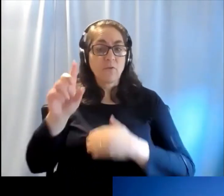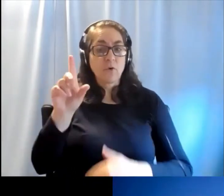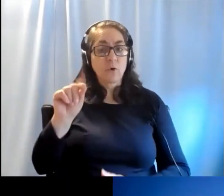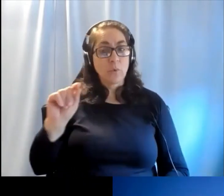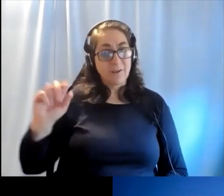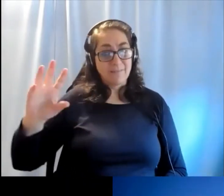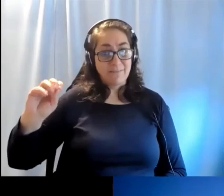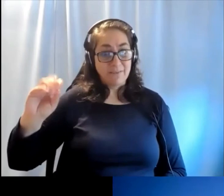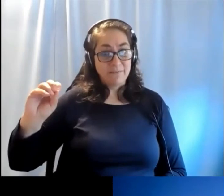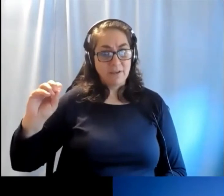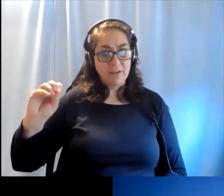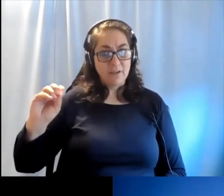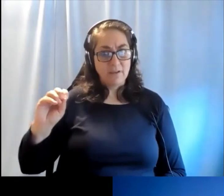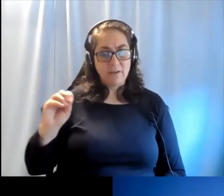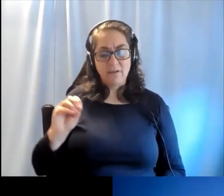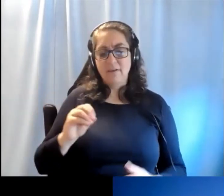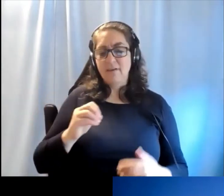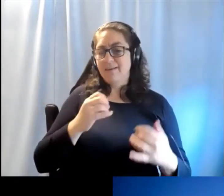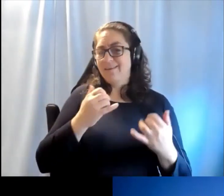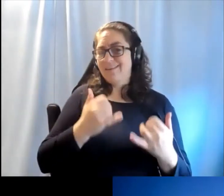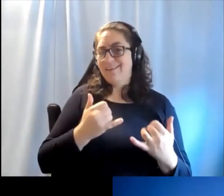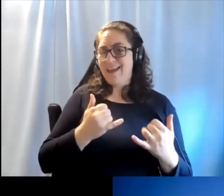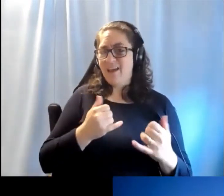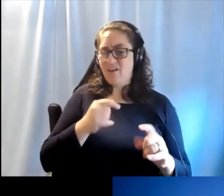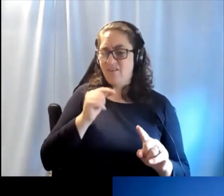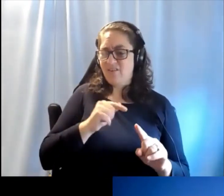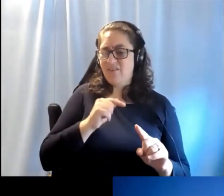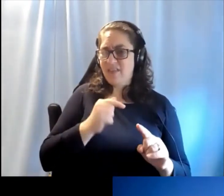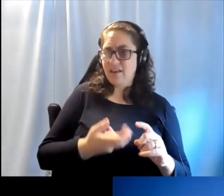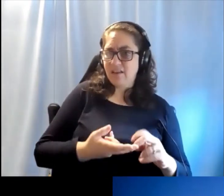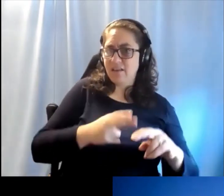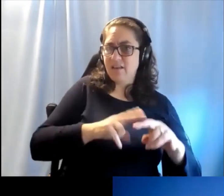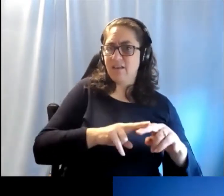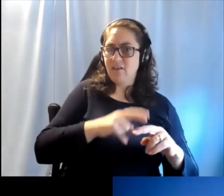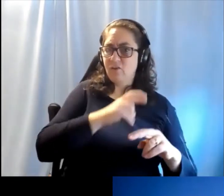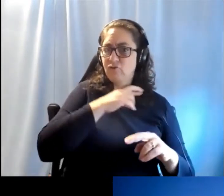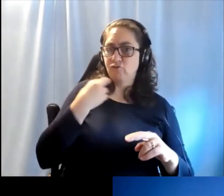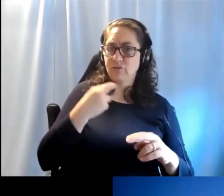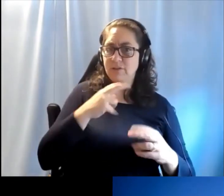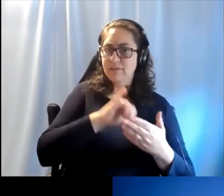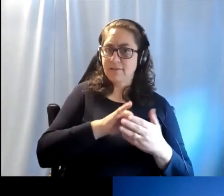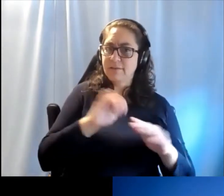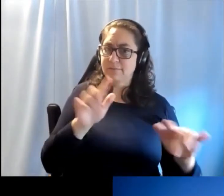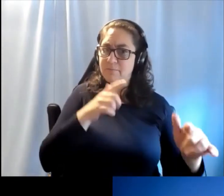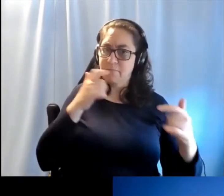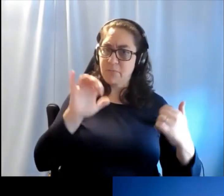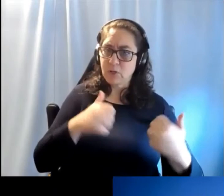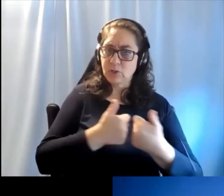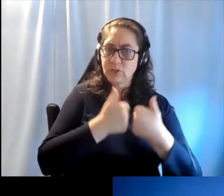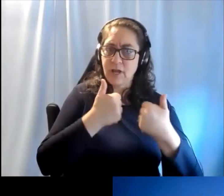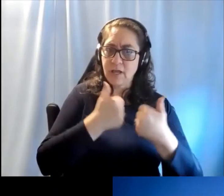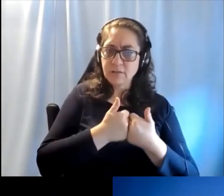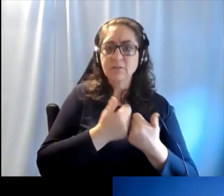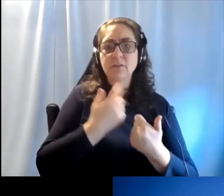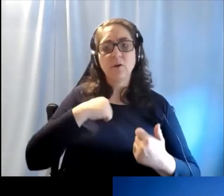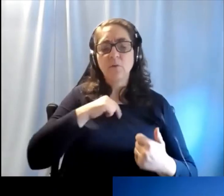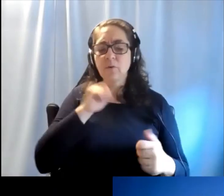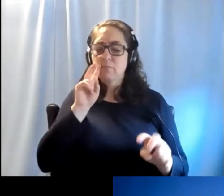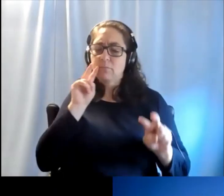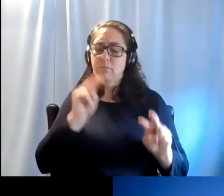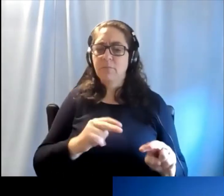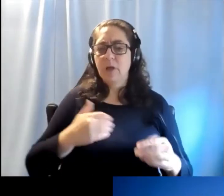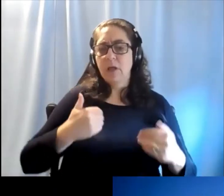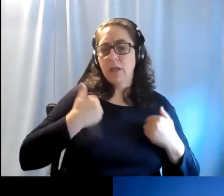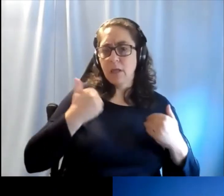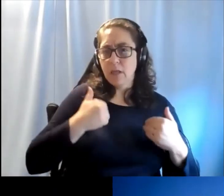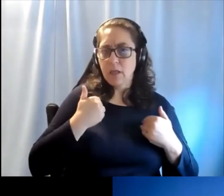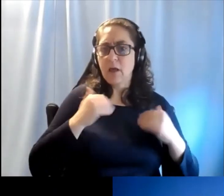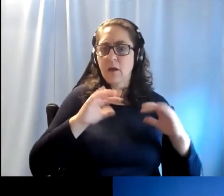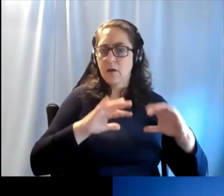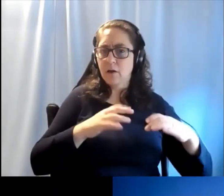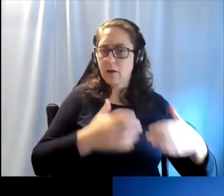2050, the fact that this additional risk poses a bit challenge, we are looking at young population,